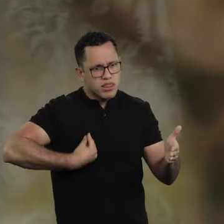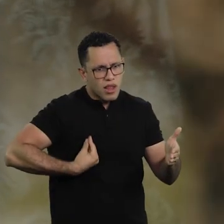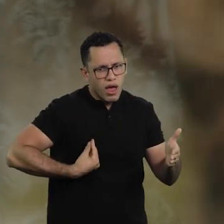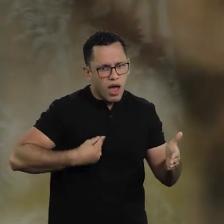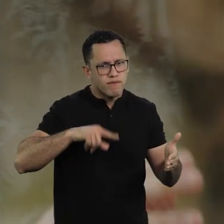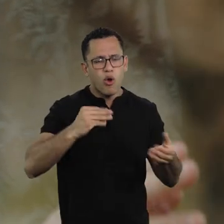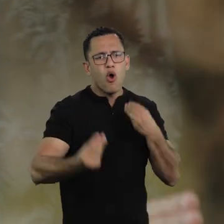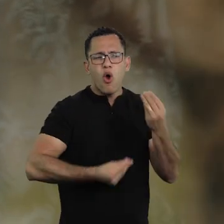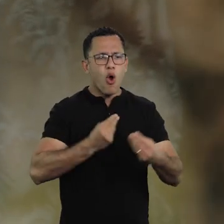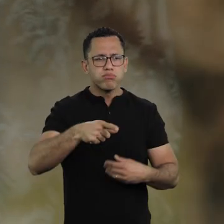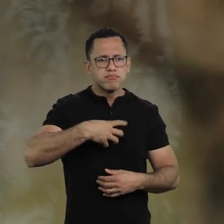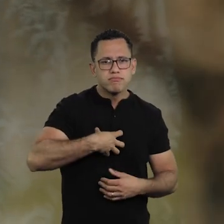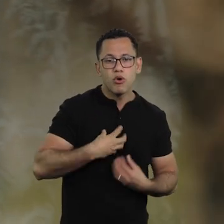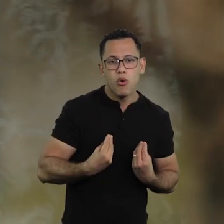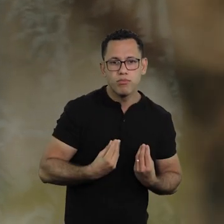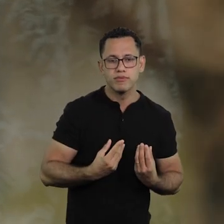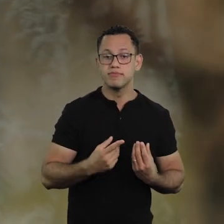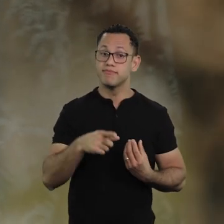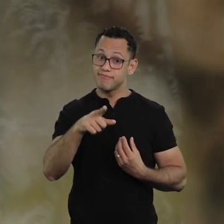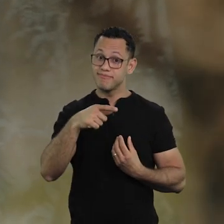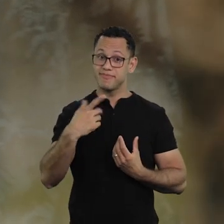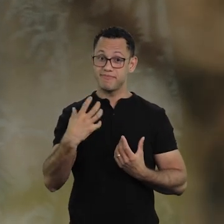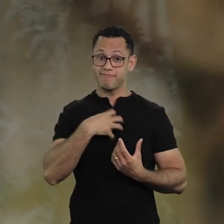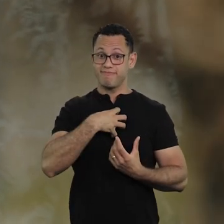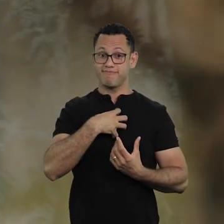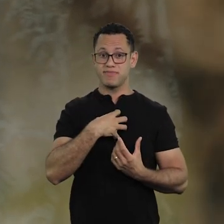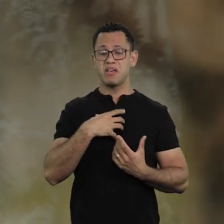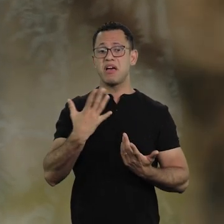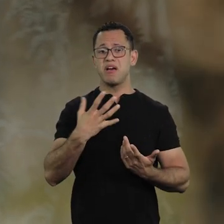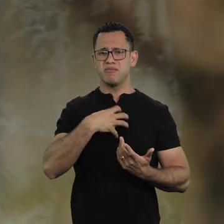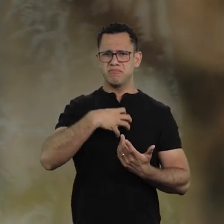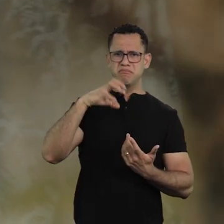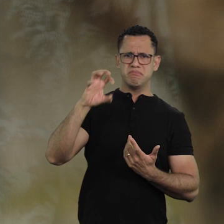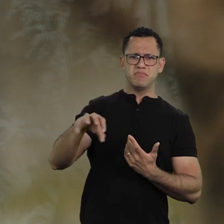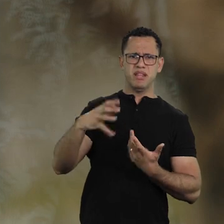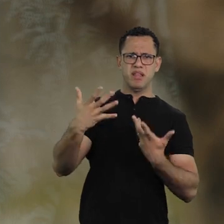This commitment we talked about…